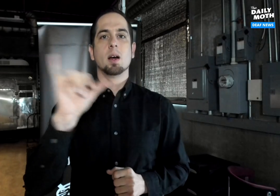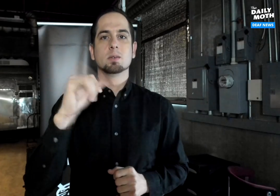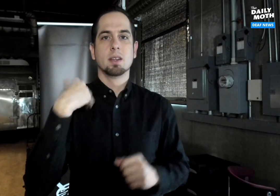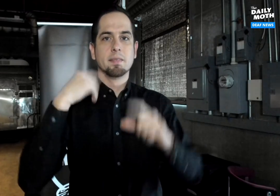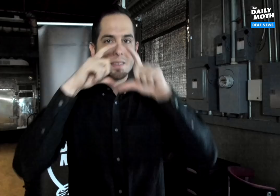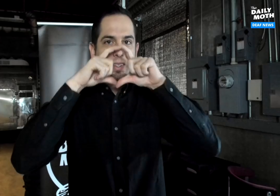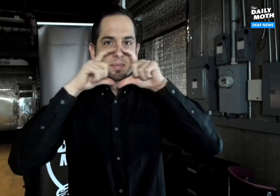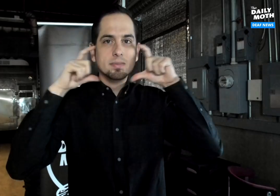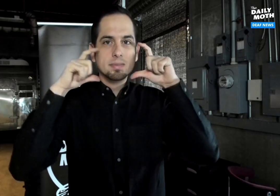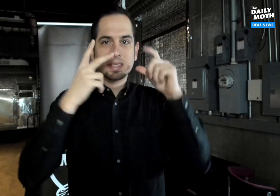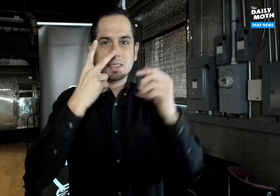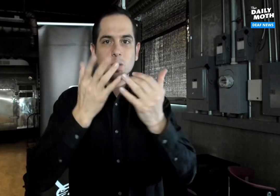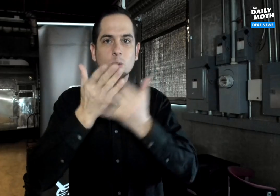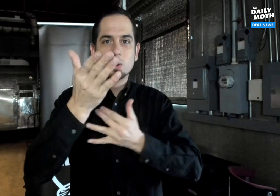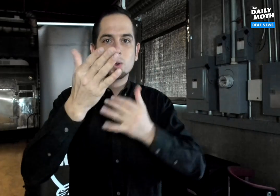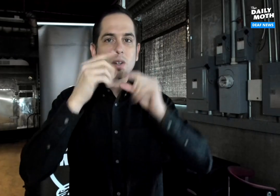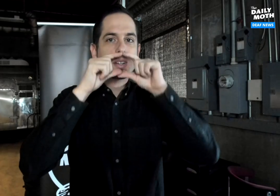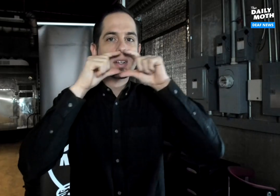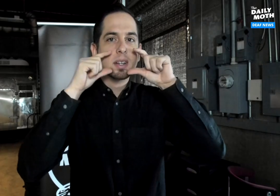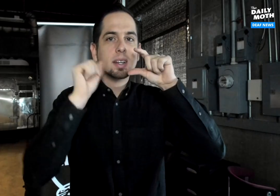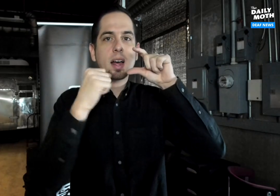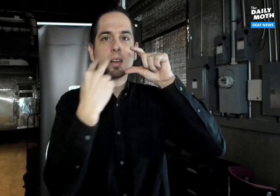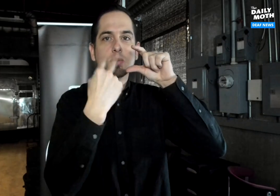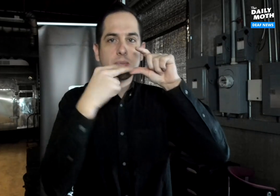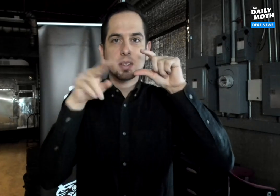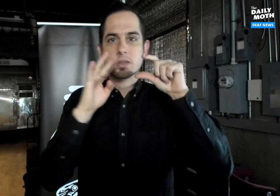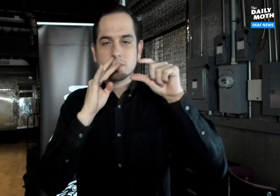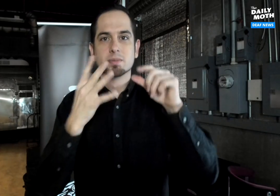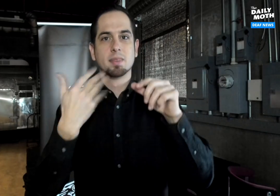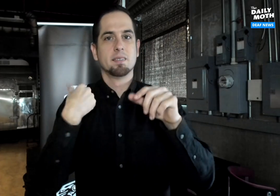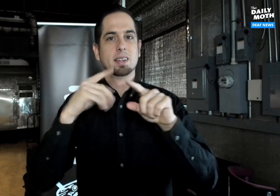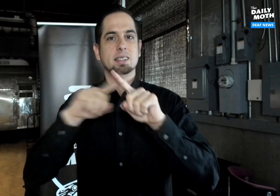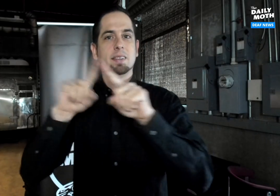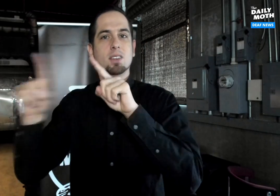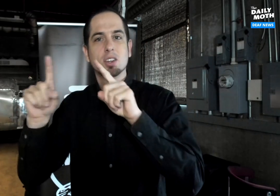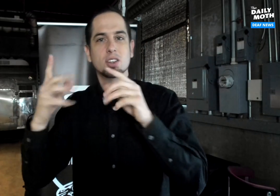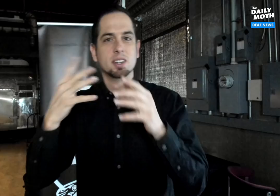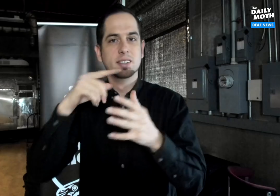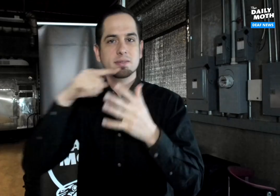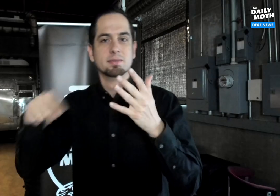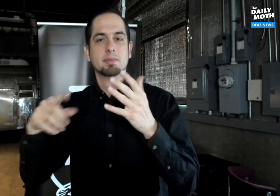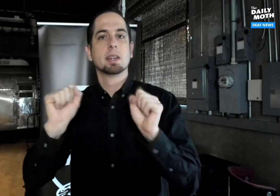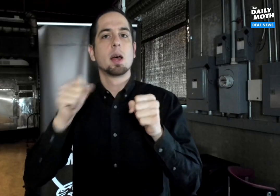and you wore those surgical masks that were transparent so you could lipread.